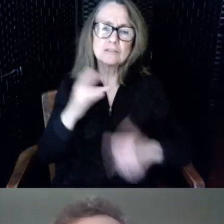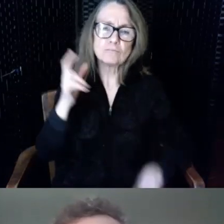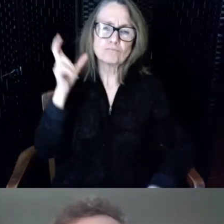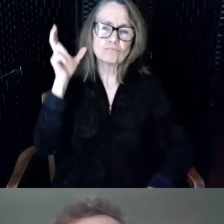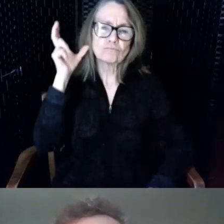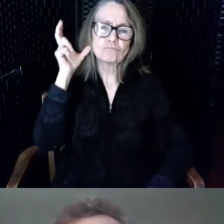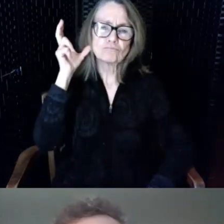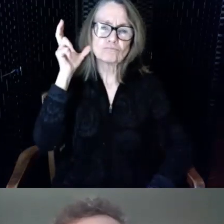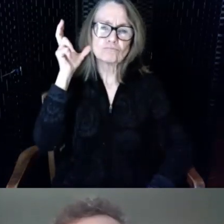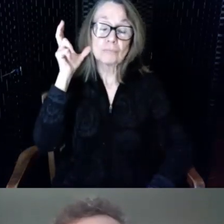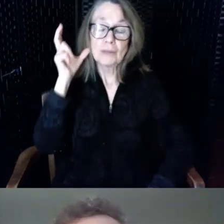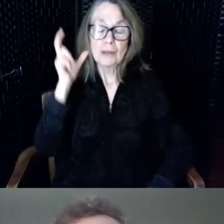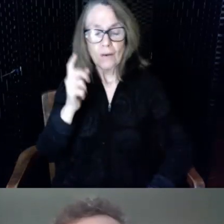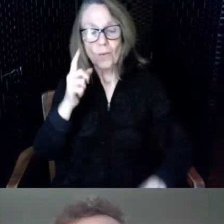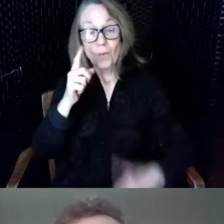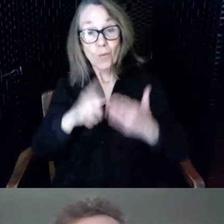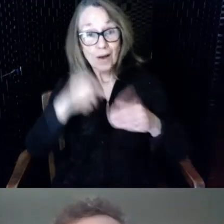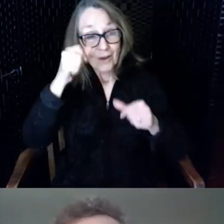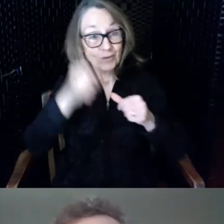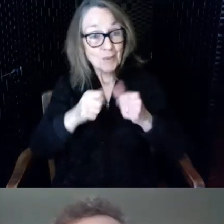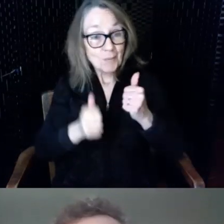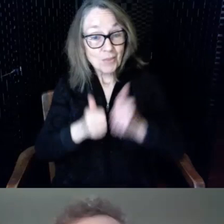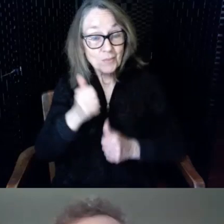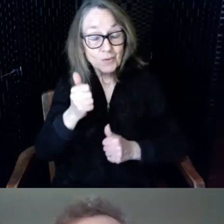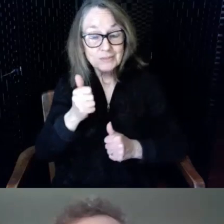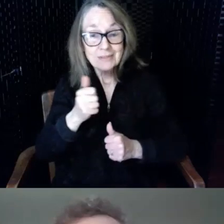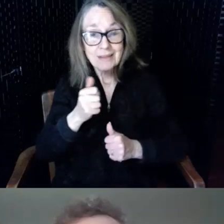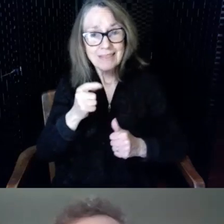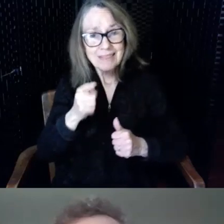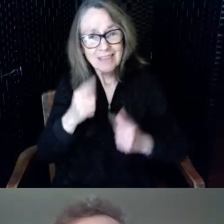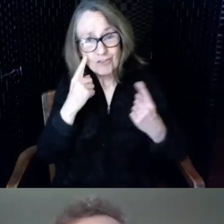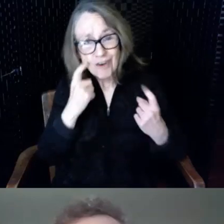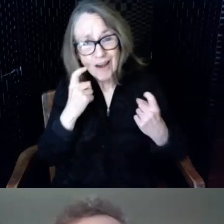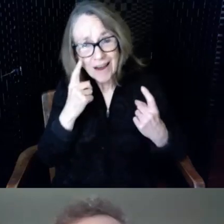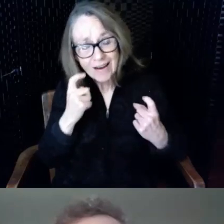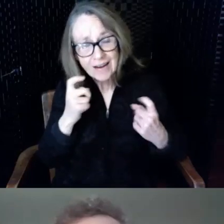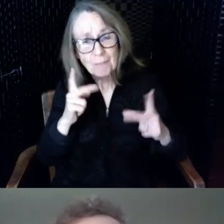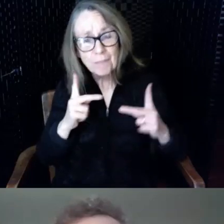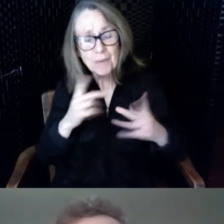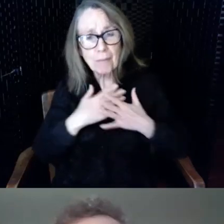when I remembered is that they cried there were people on that panel who